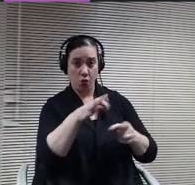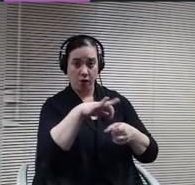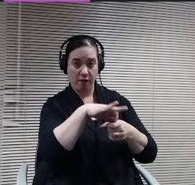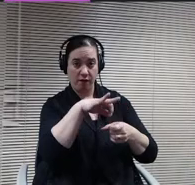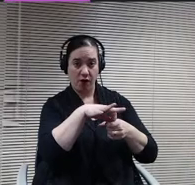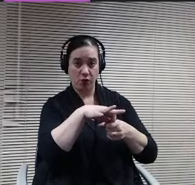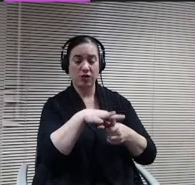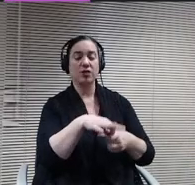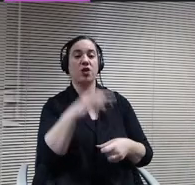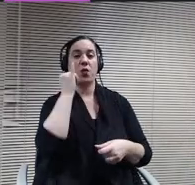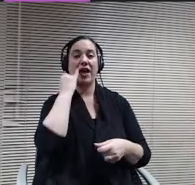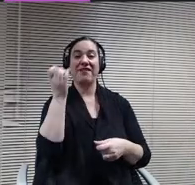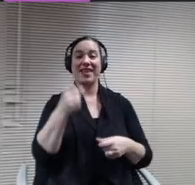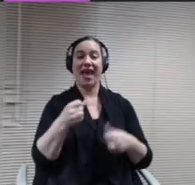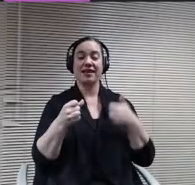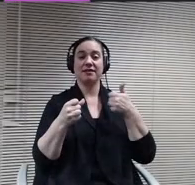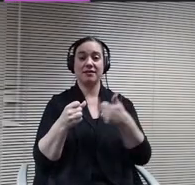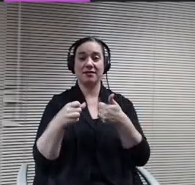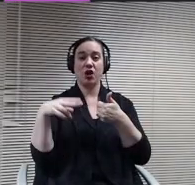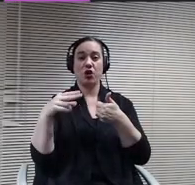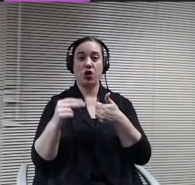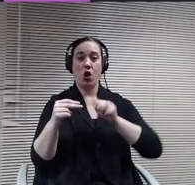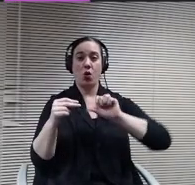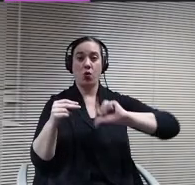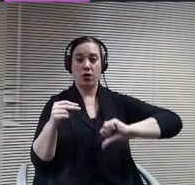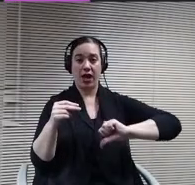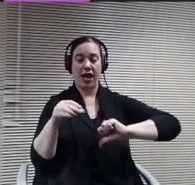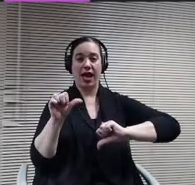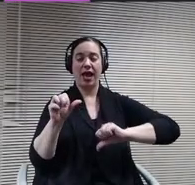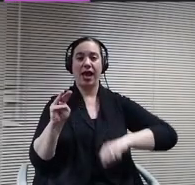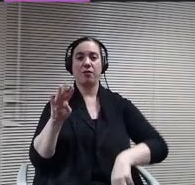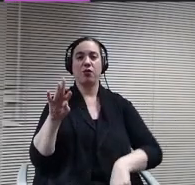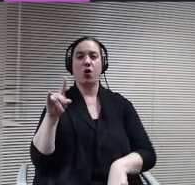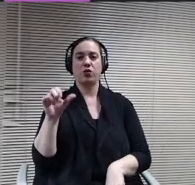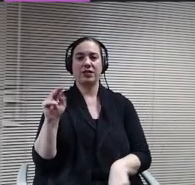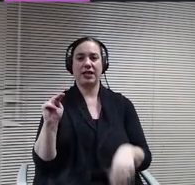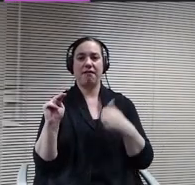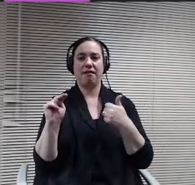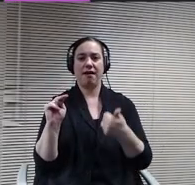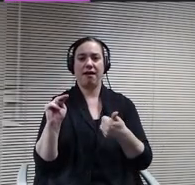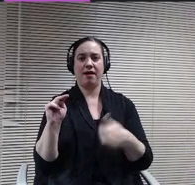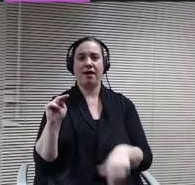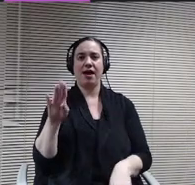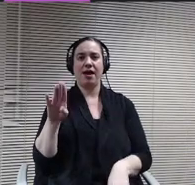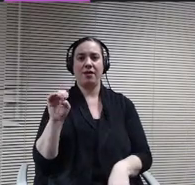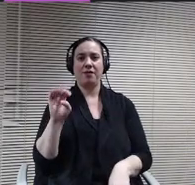member Ambrose and. I remember Becker, I for remember Holcomb.